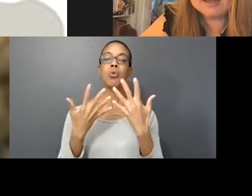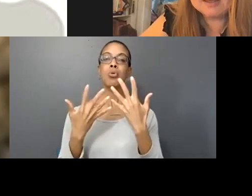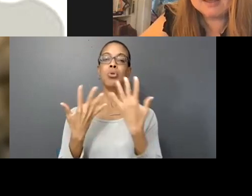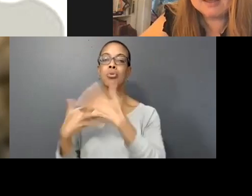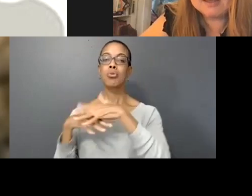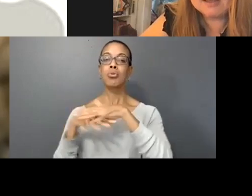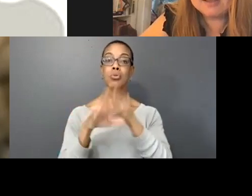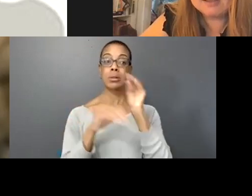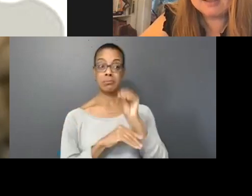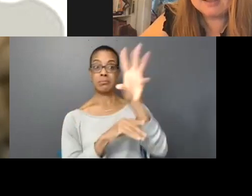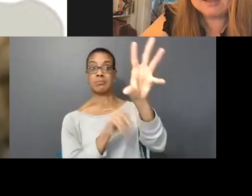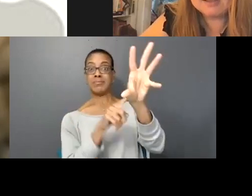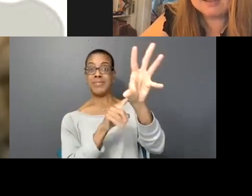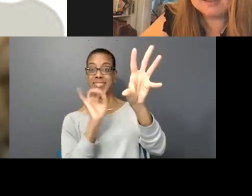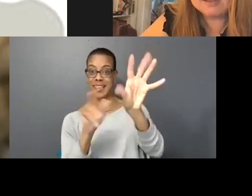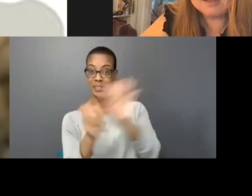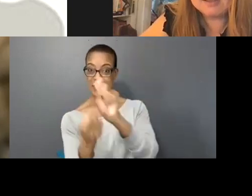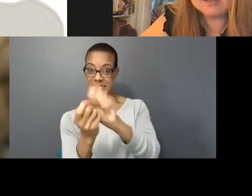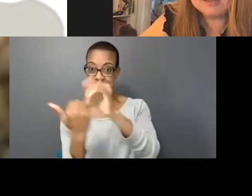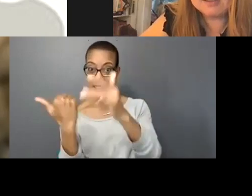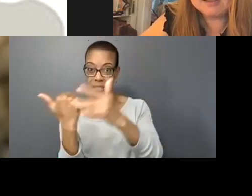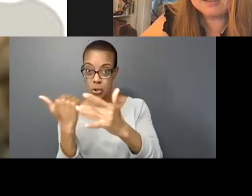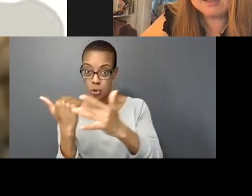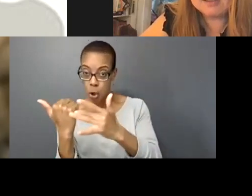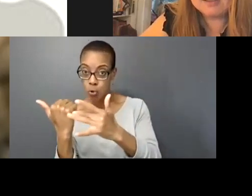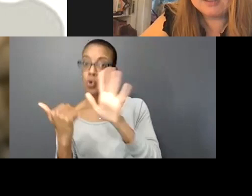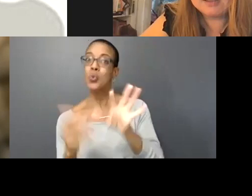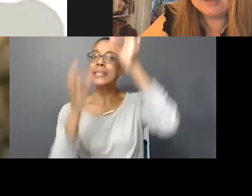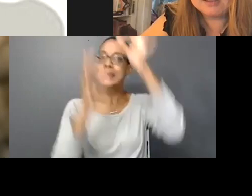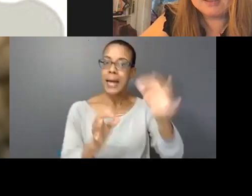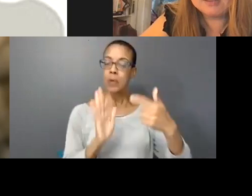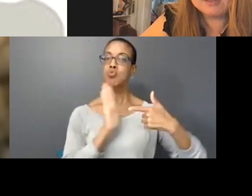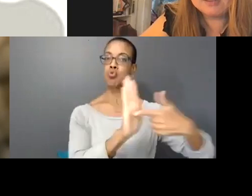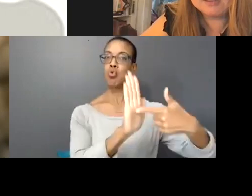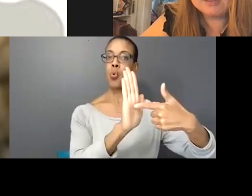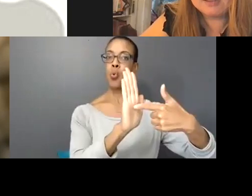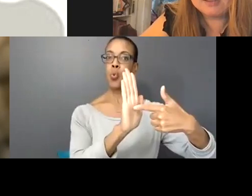to that technology or was it a choice to show it that way? I think Jackson if you're still here,